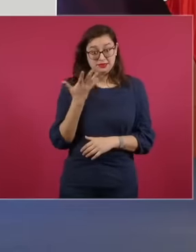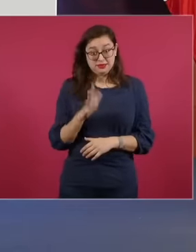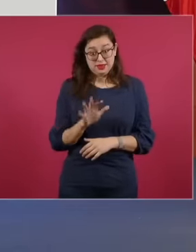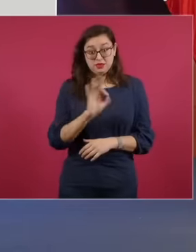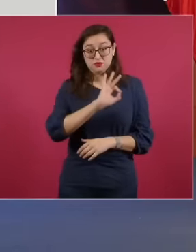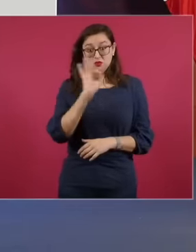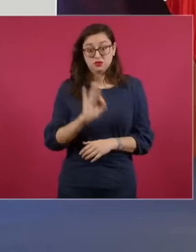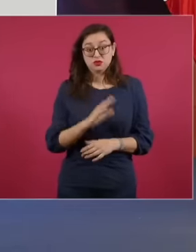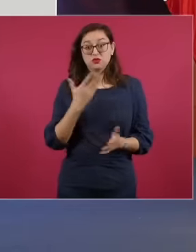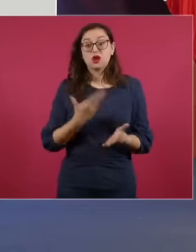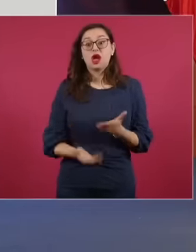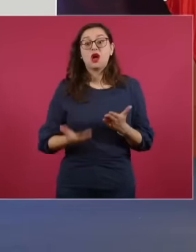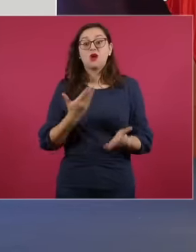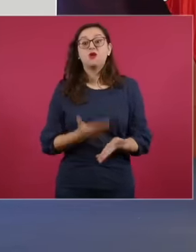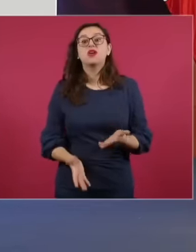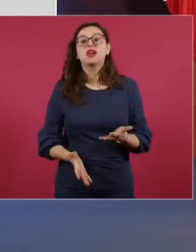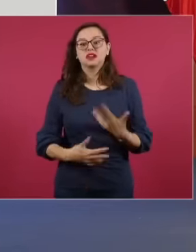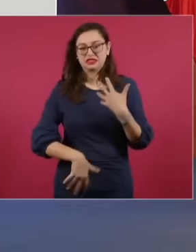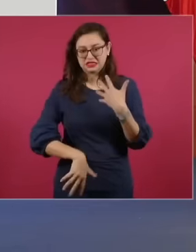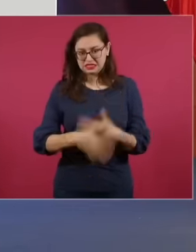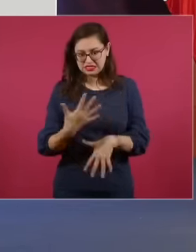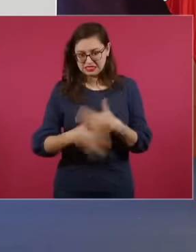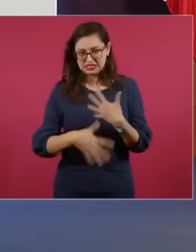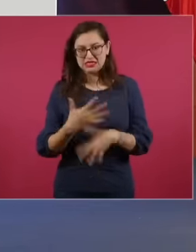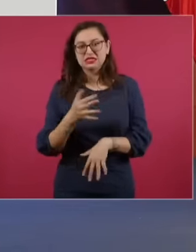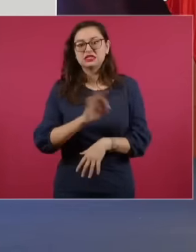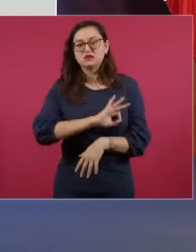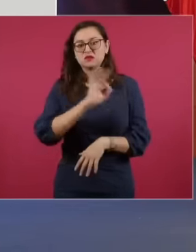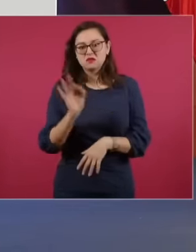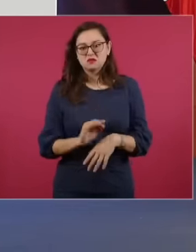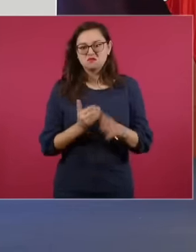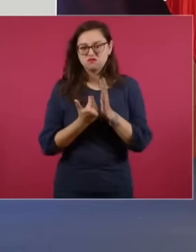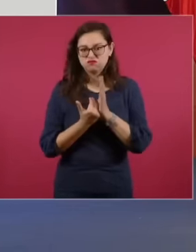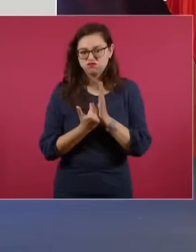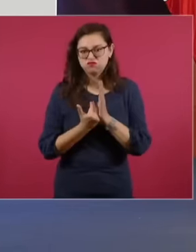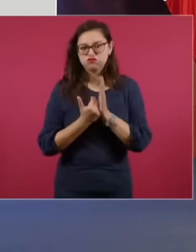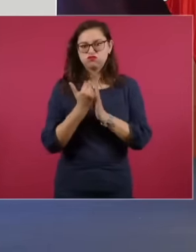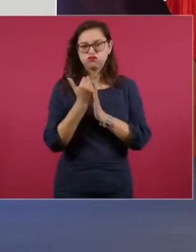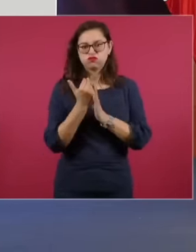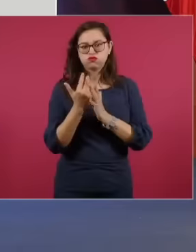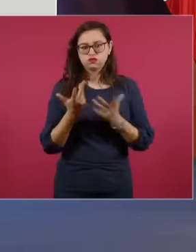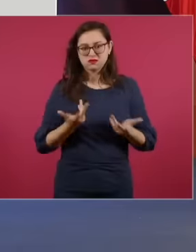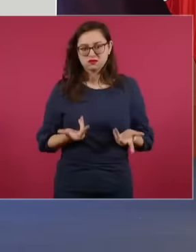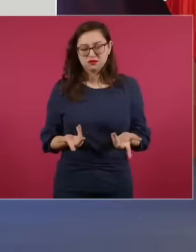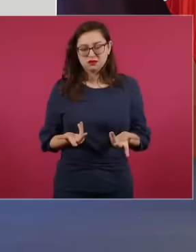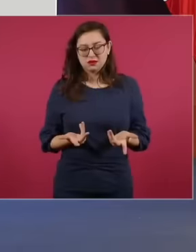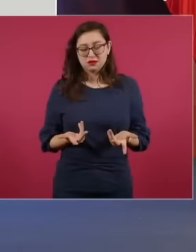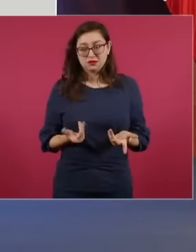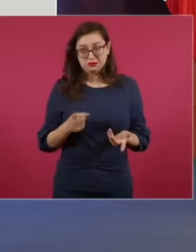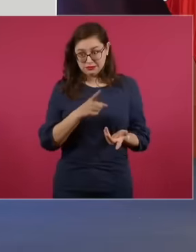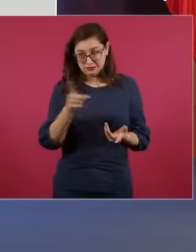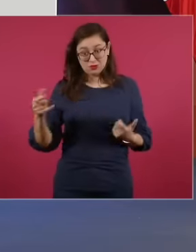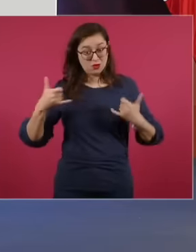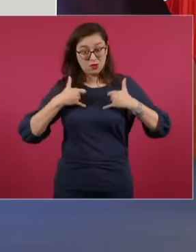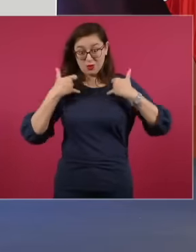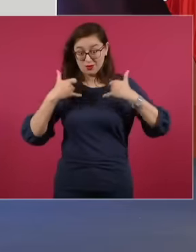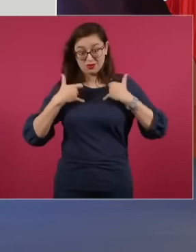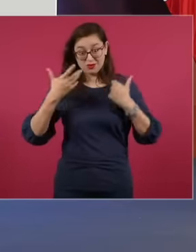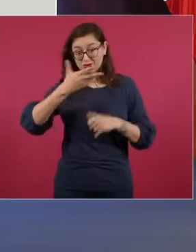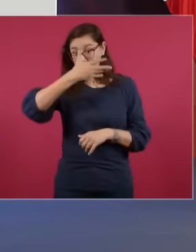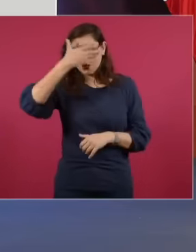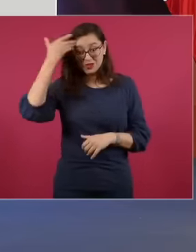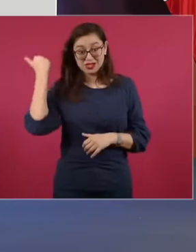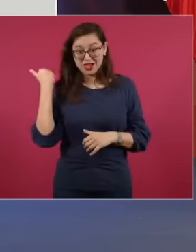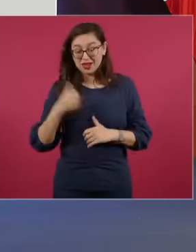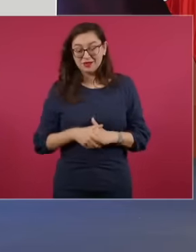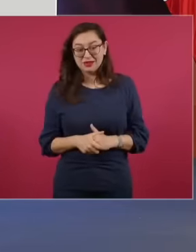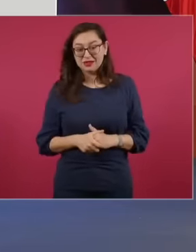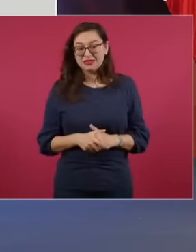young people who see a photo a rock rock signal